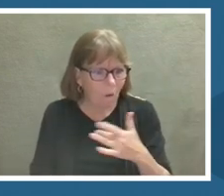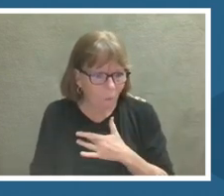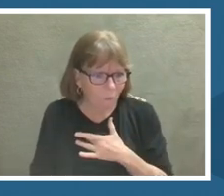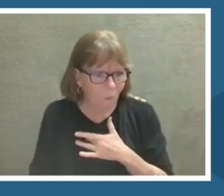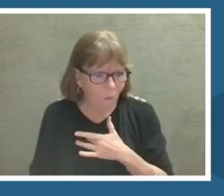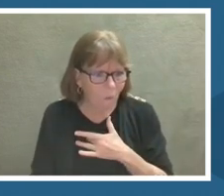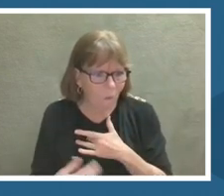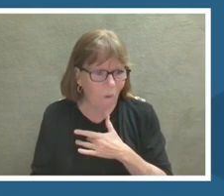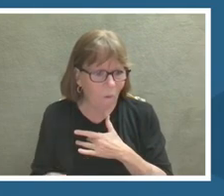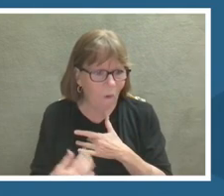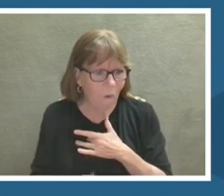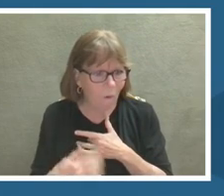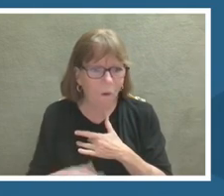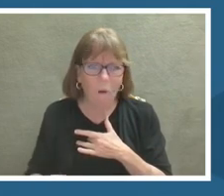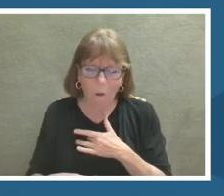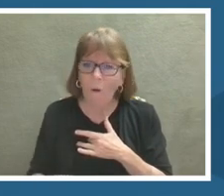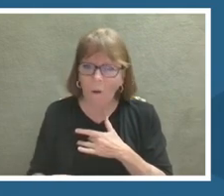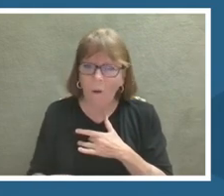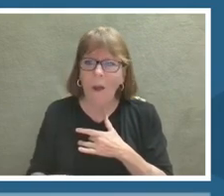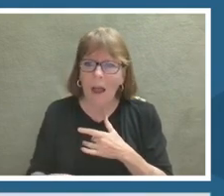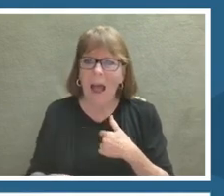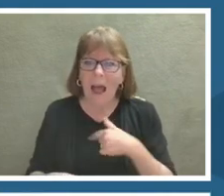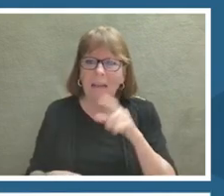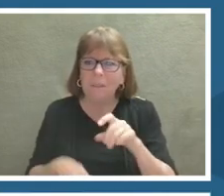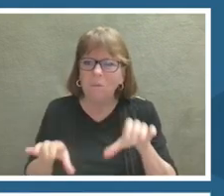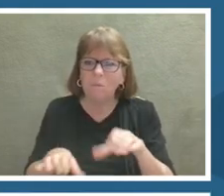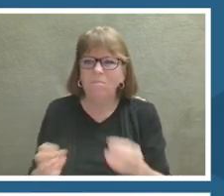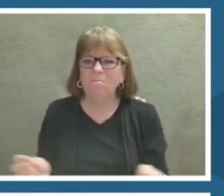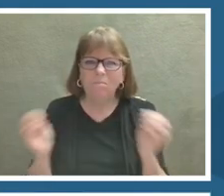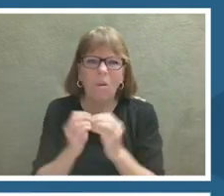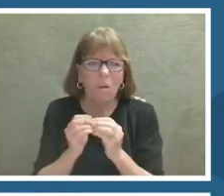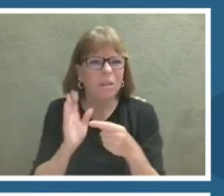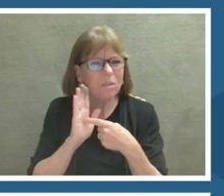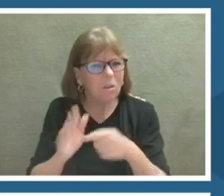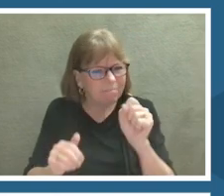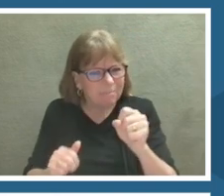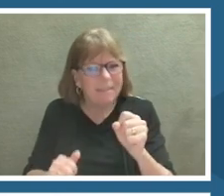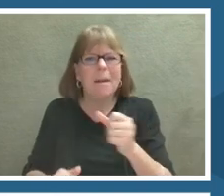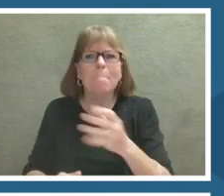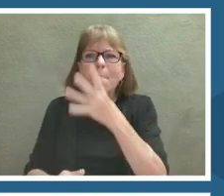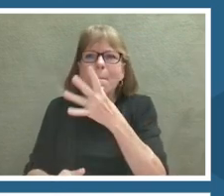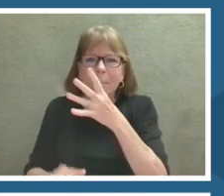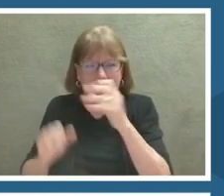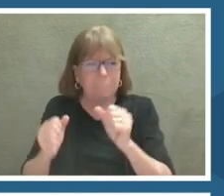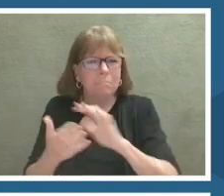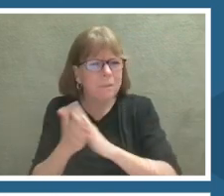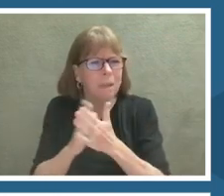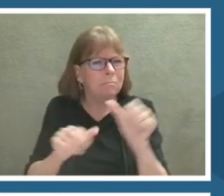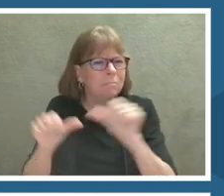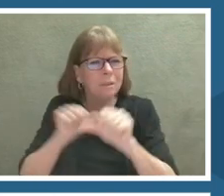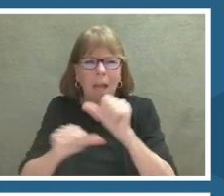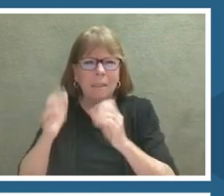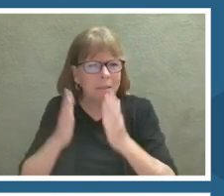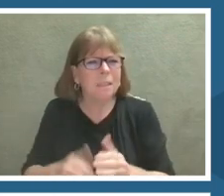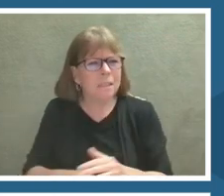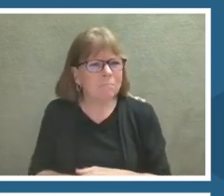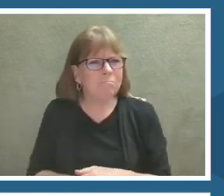more work needs to be done. All right.